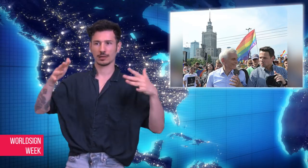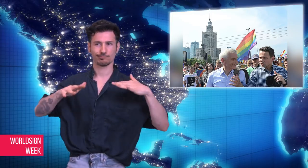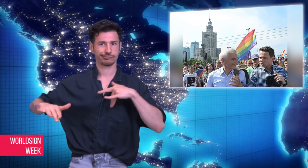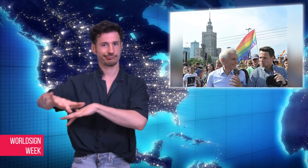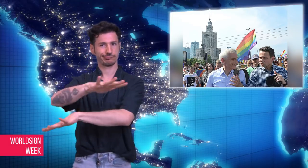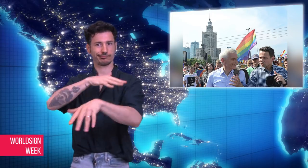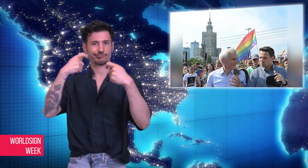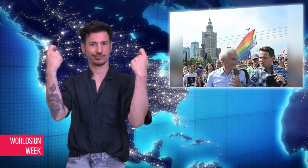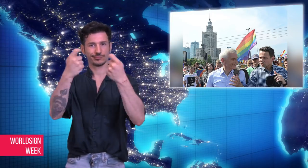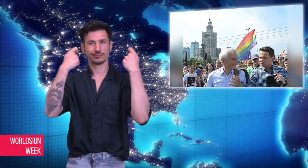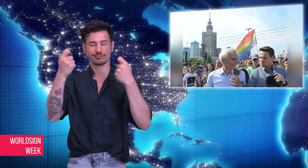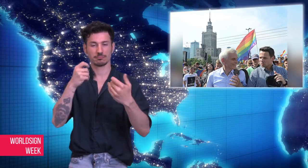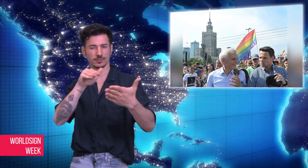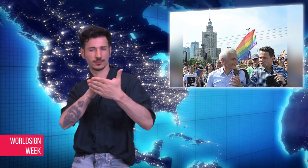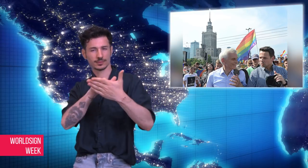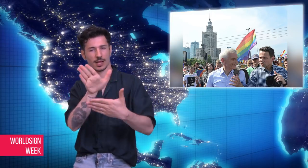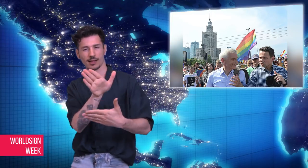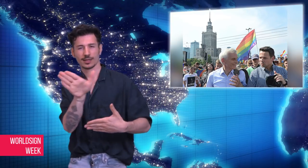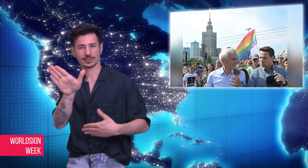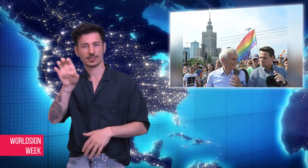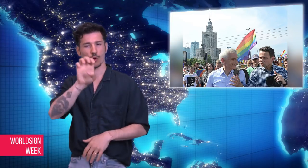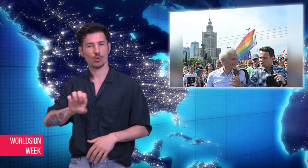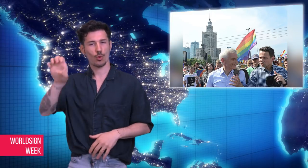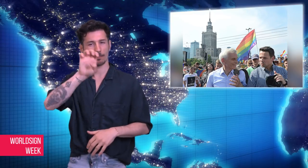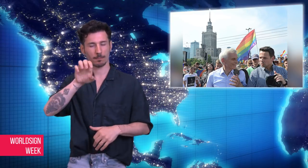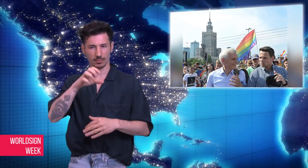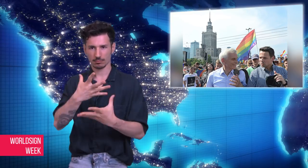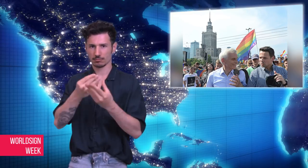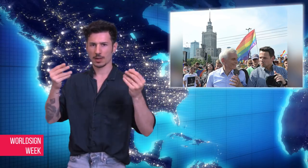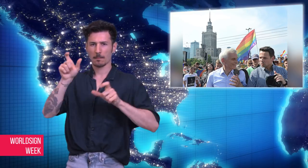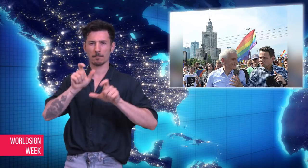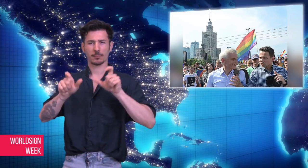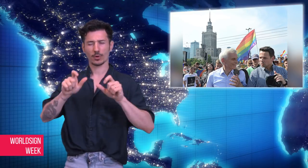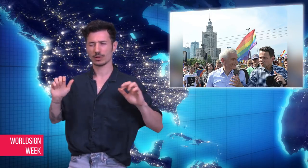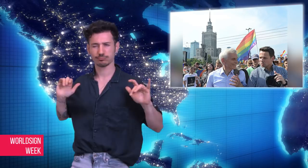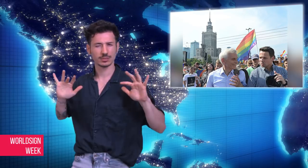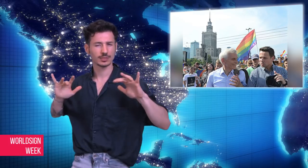It was the largest in central and eastern Europe,